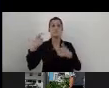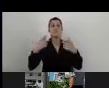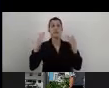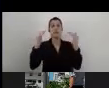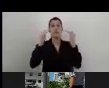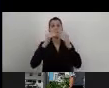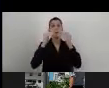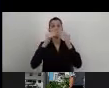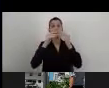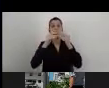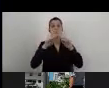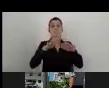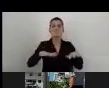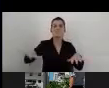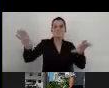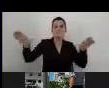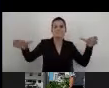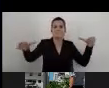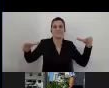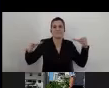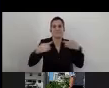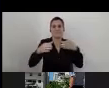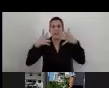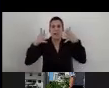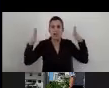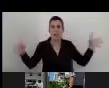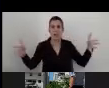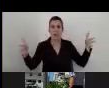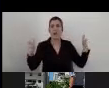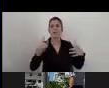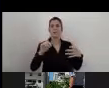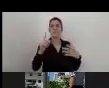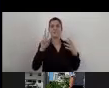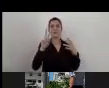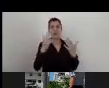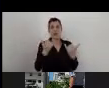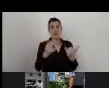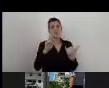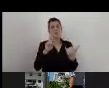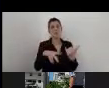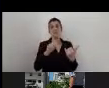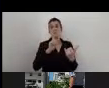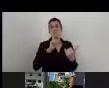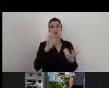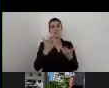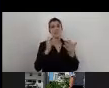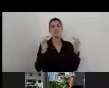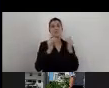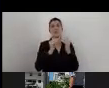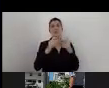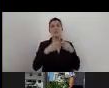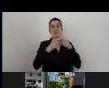and not a lot of tools today are suitable for big organizations, or enterprise, or municipalities.